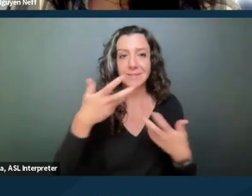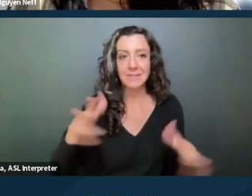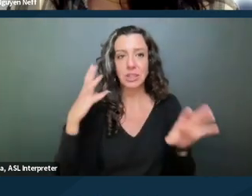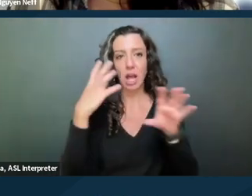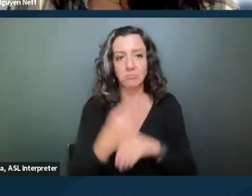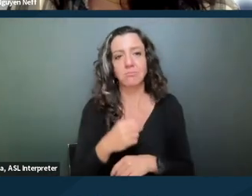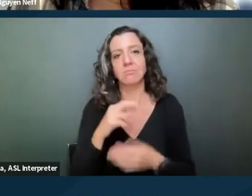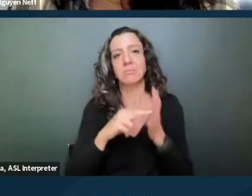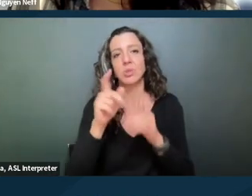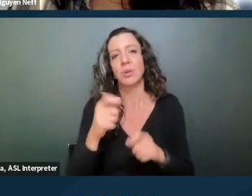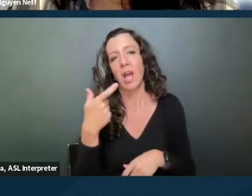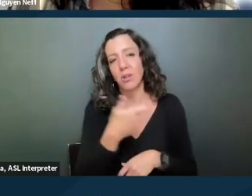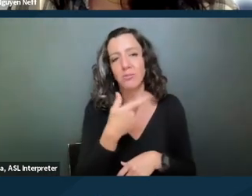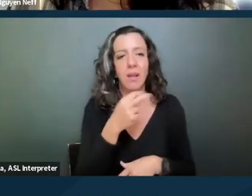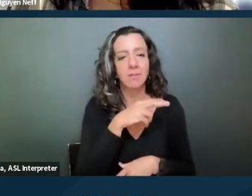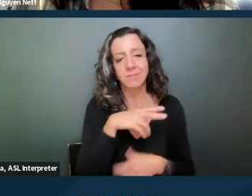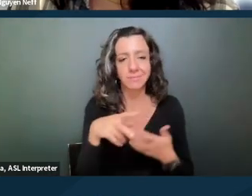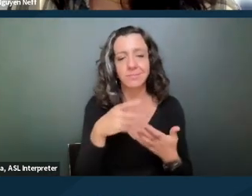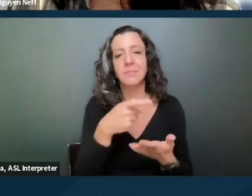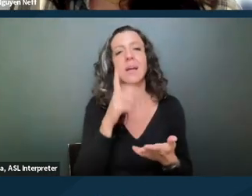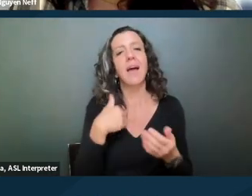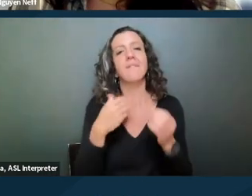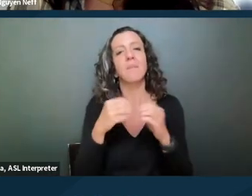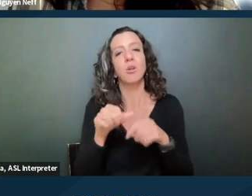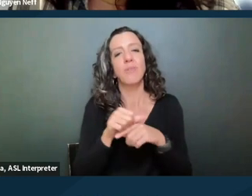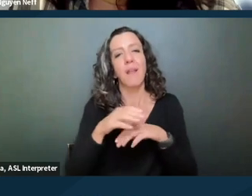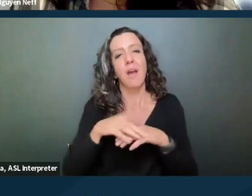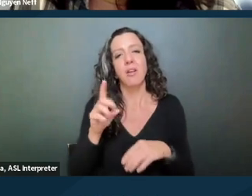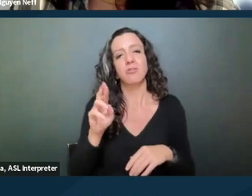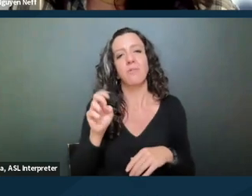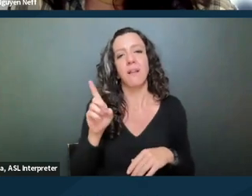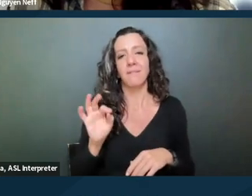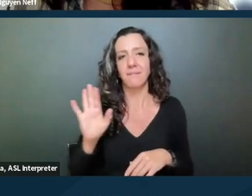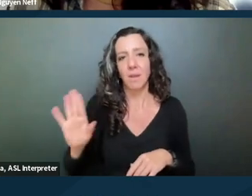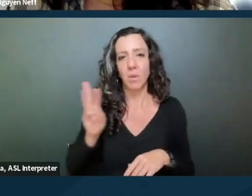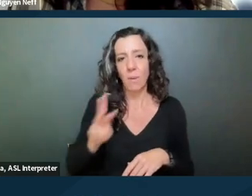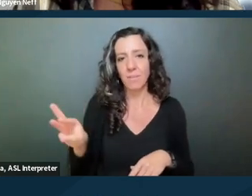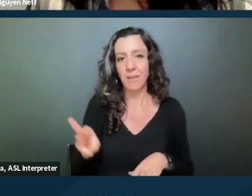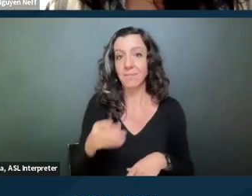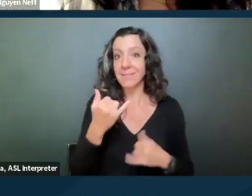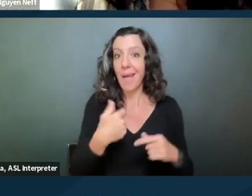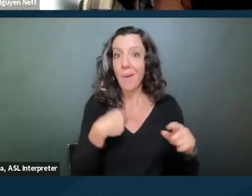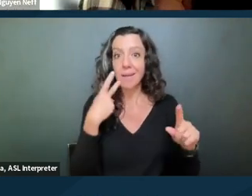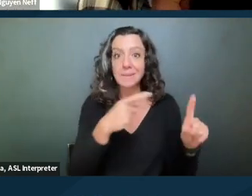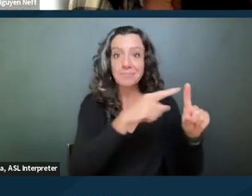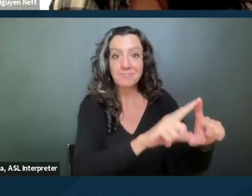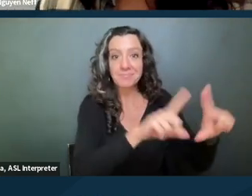And there's also additional trainings on DREDF's website. I'm gonna put this up so that you have my email.